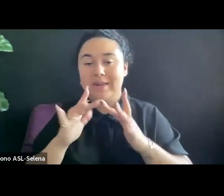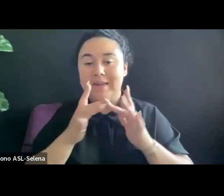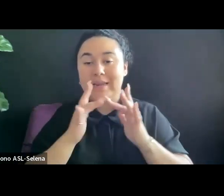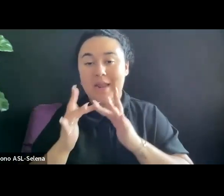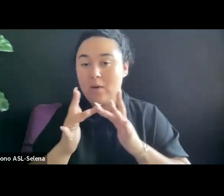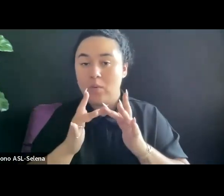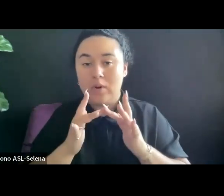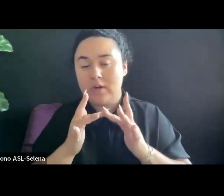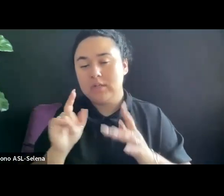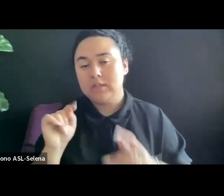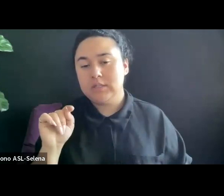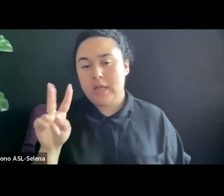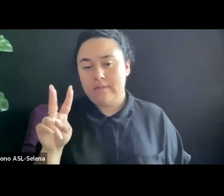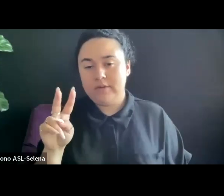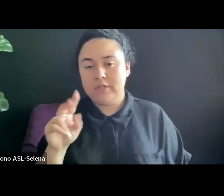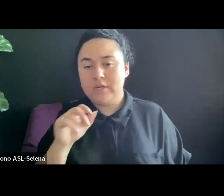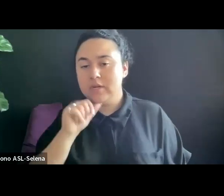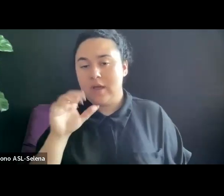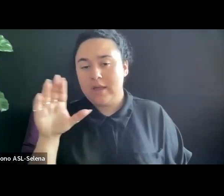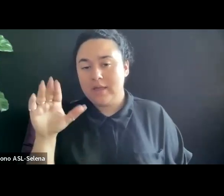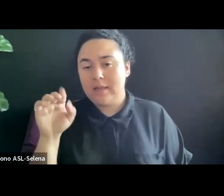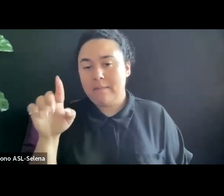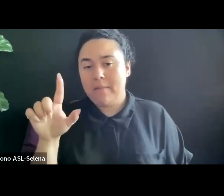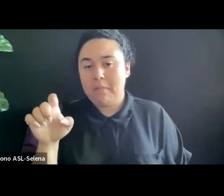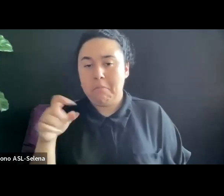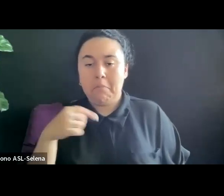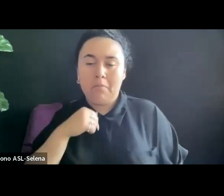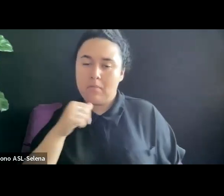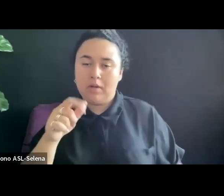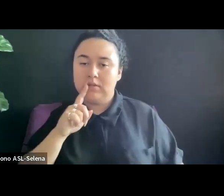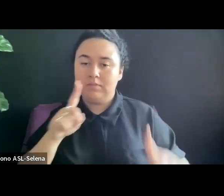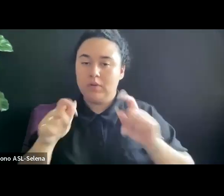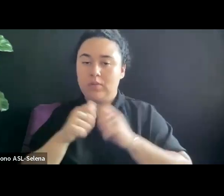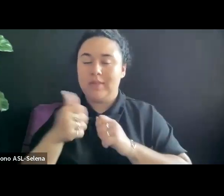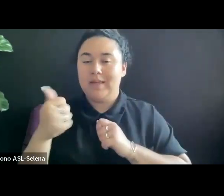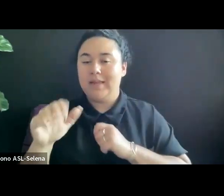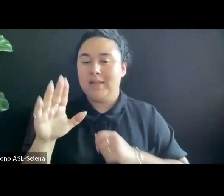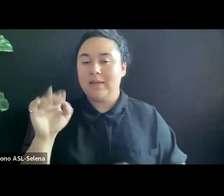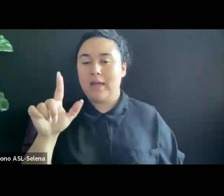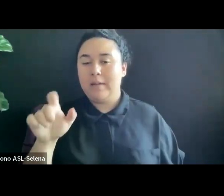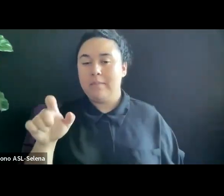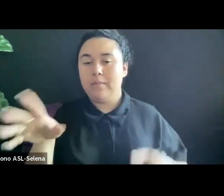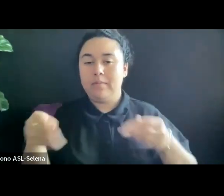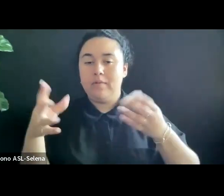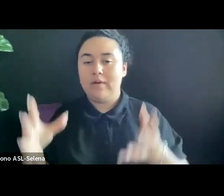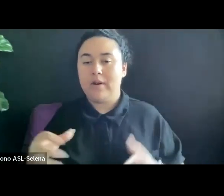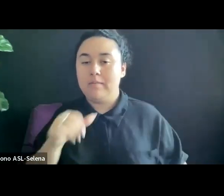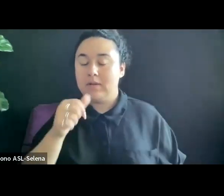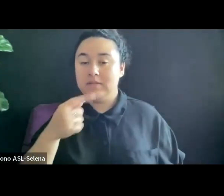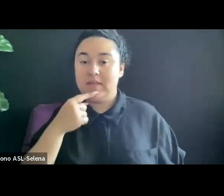THIS IS NOT ABOUT CABLE. I DID NOT SPEAK TO ANY CABLE PROVIDERS SO I WILL NOT PRETEND THIS IS ABOUT THAT. THIS IS ABOUT PUBLIC BROADCASTING.